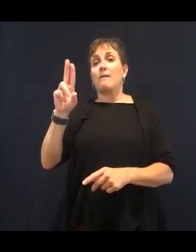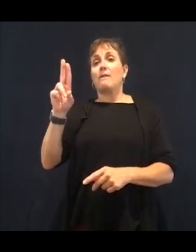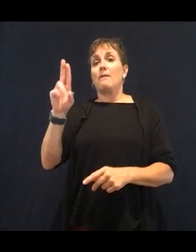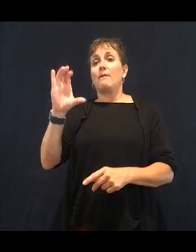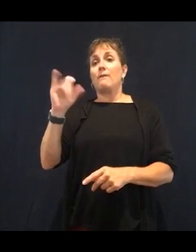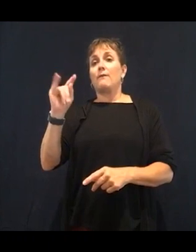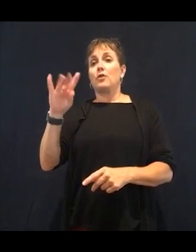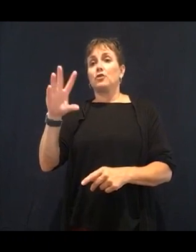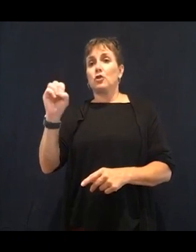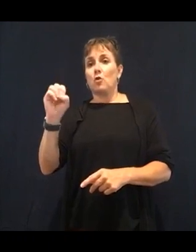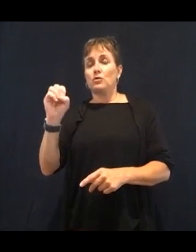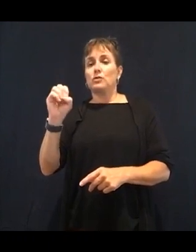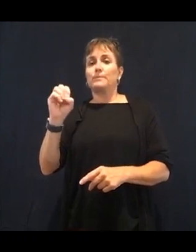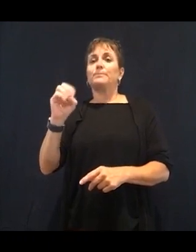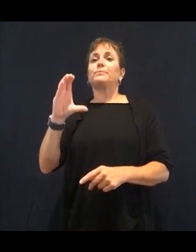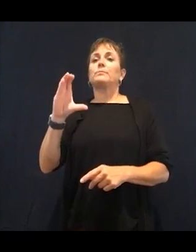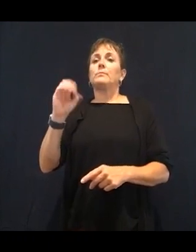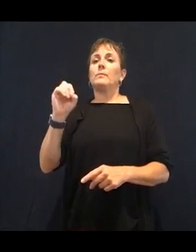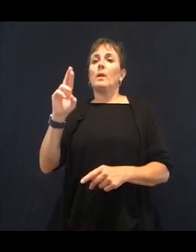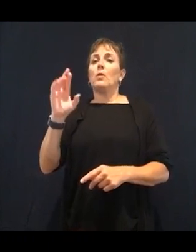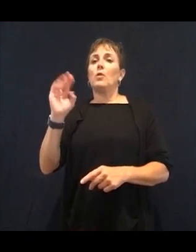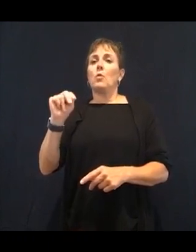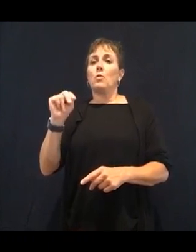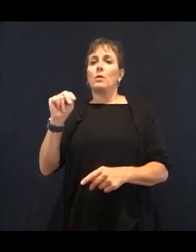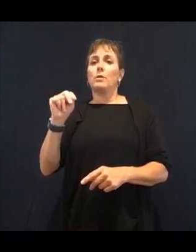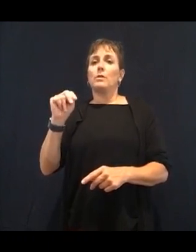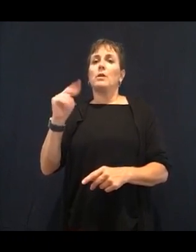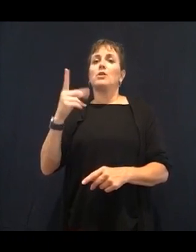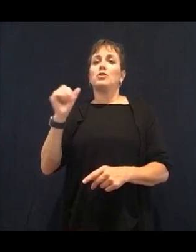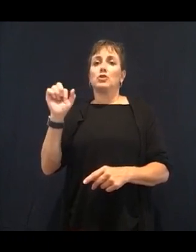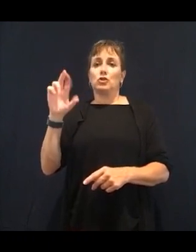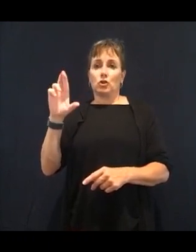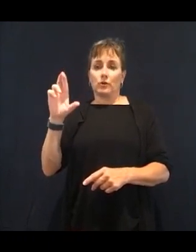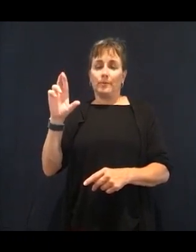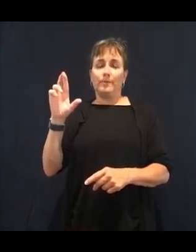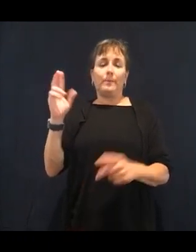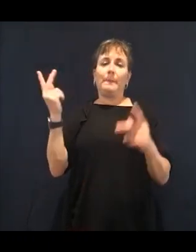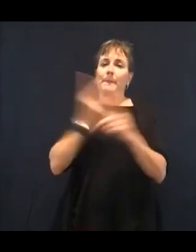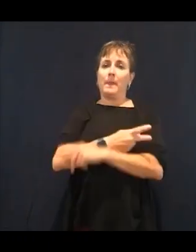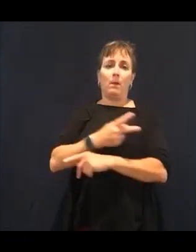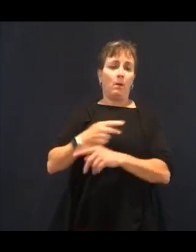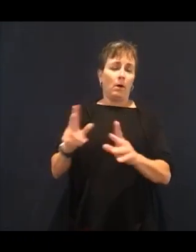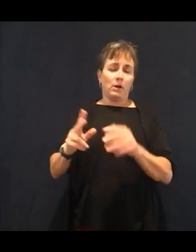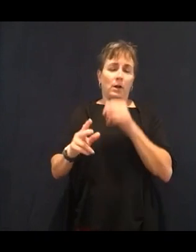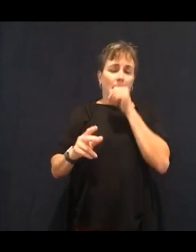is listed from the highest order of quantity